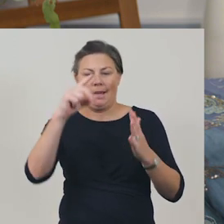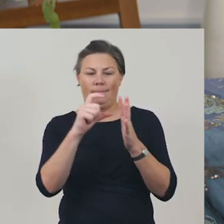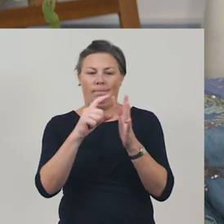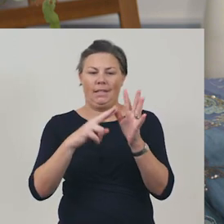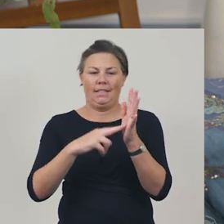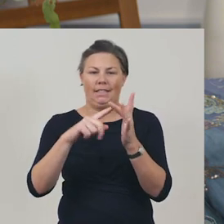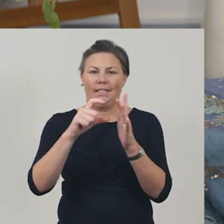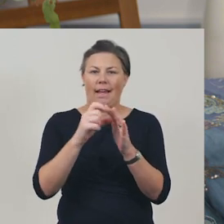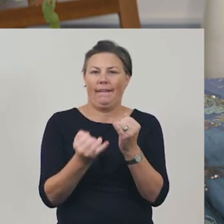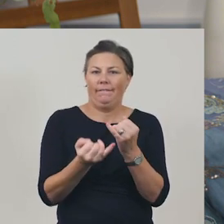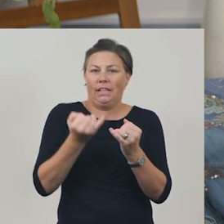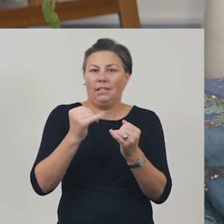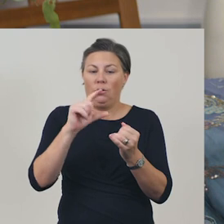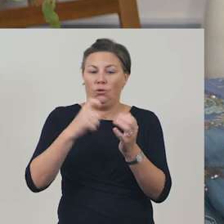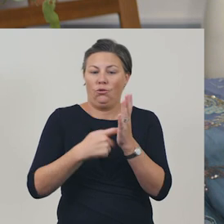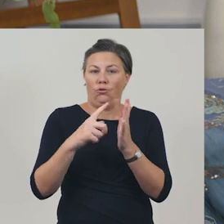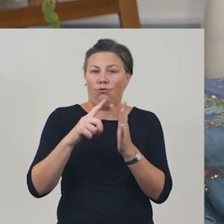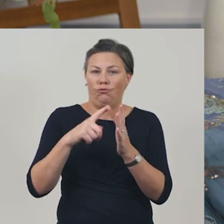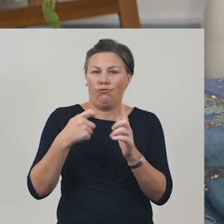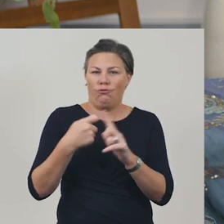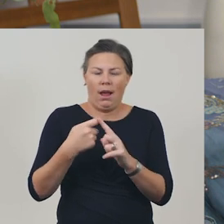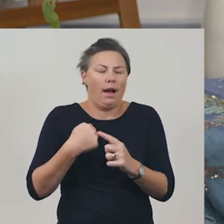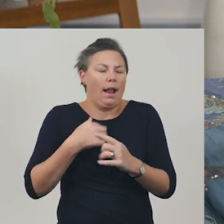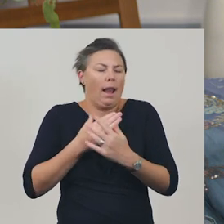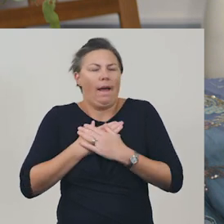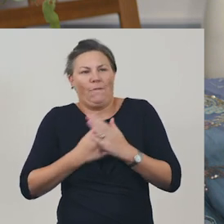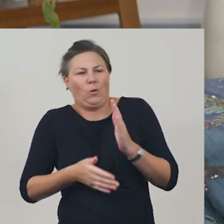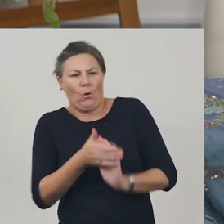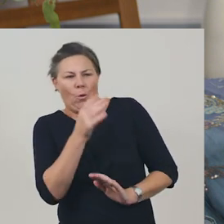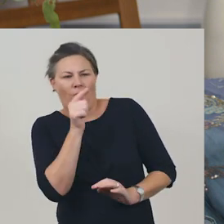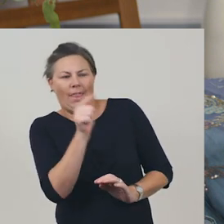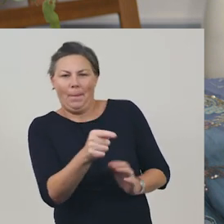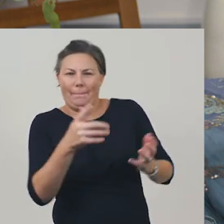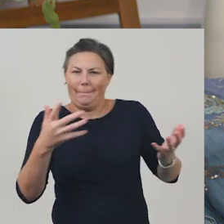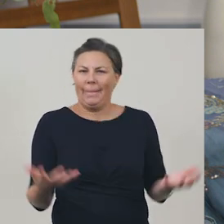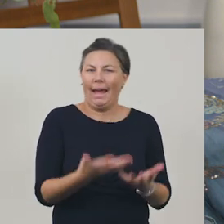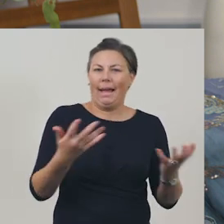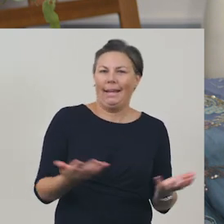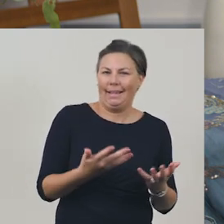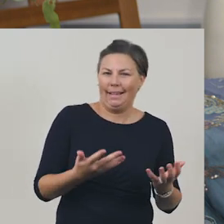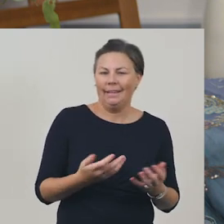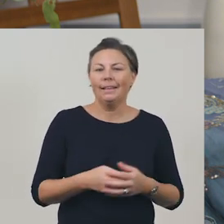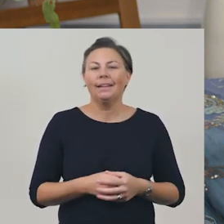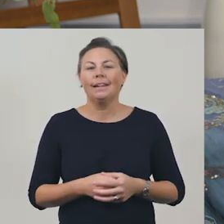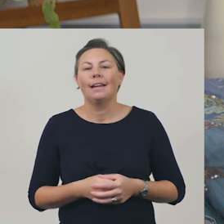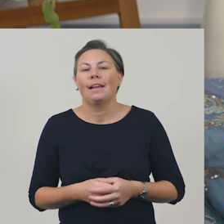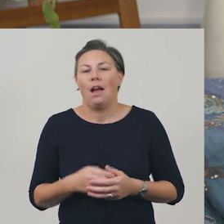Maybe you have a favourite place to play. Before we read the poem, I've brought along a bag of tricks,